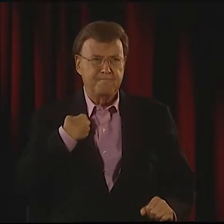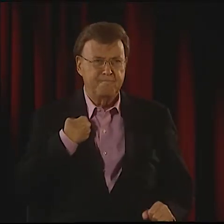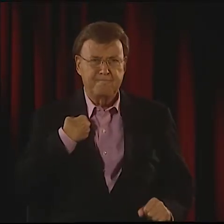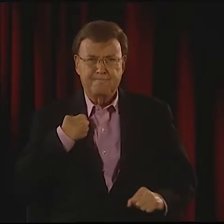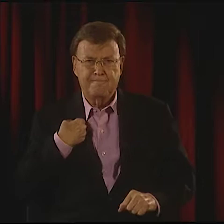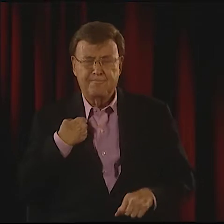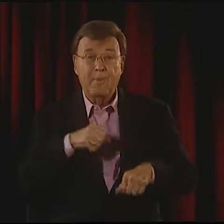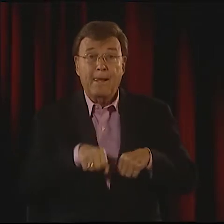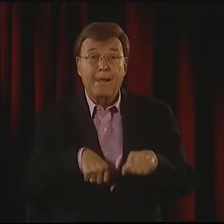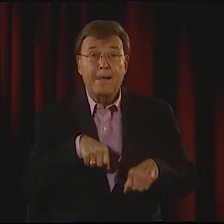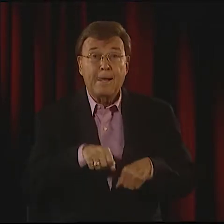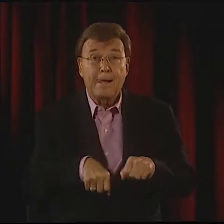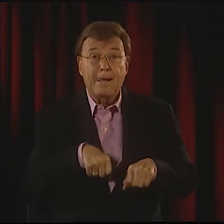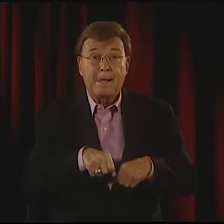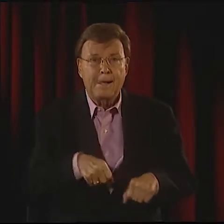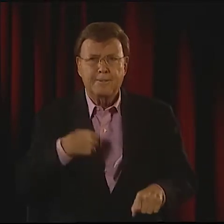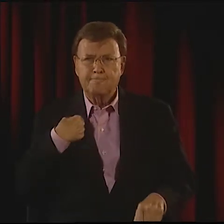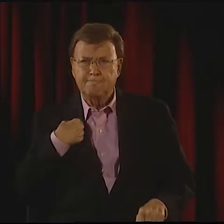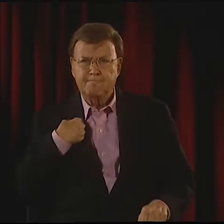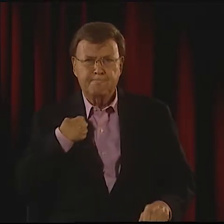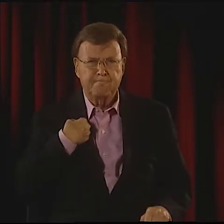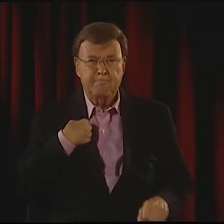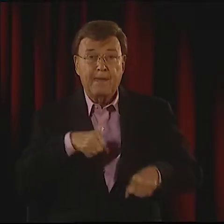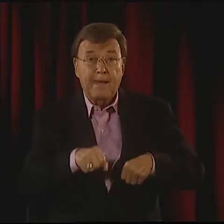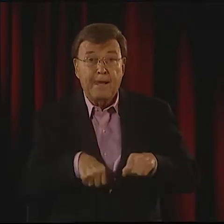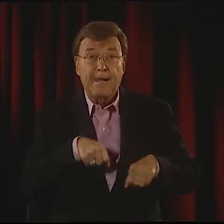THEY WALK THROUGH THE WOODS.